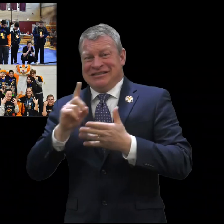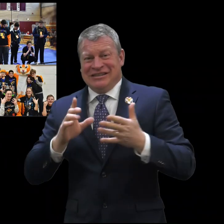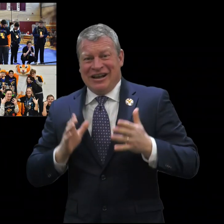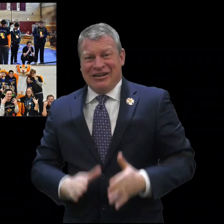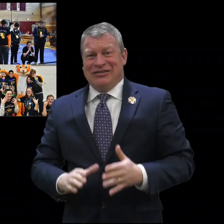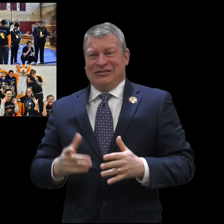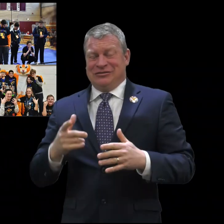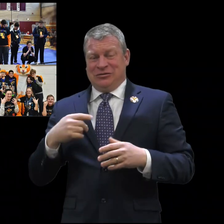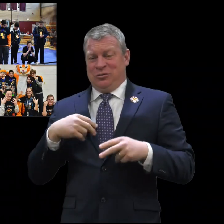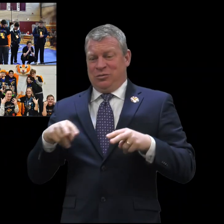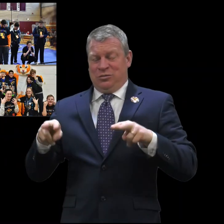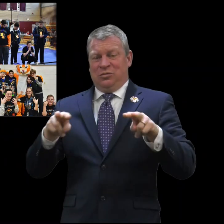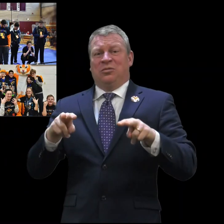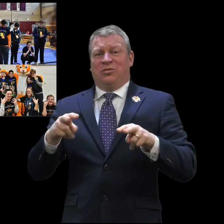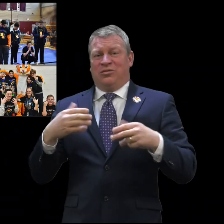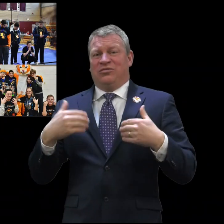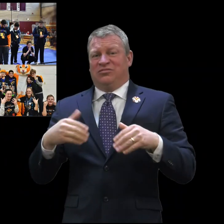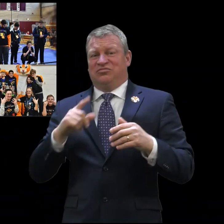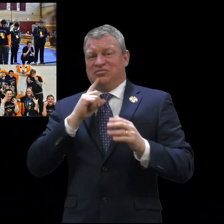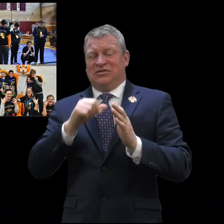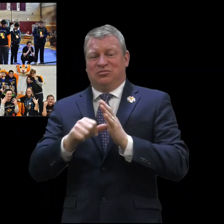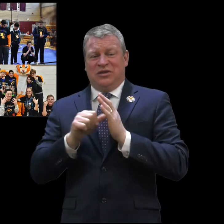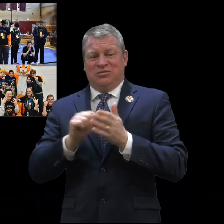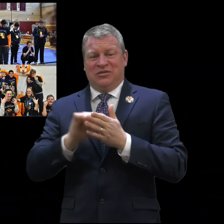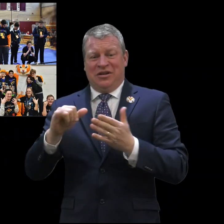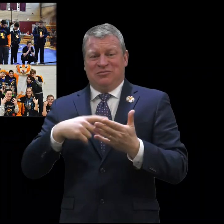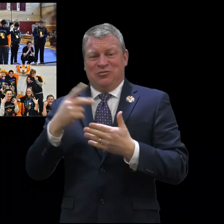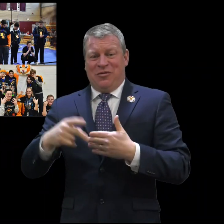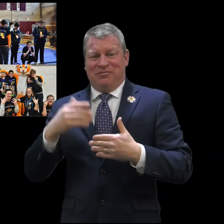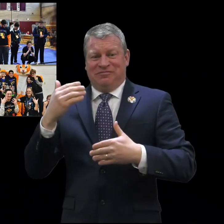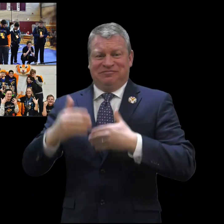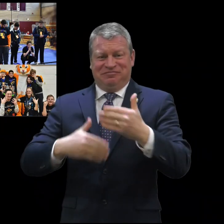students will go on to become successful engineers and designers. It's truly an